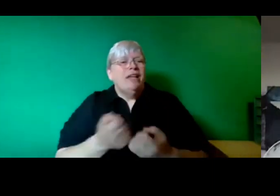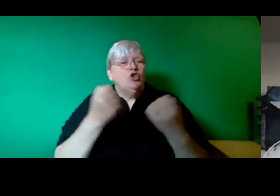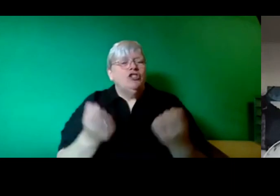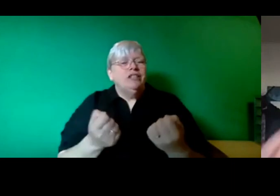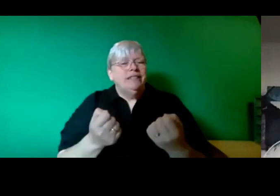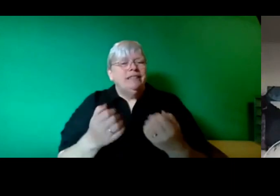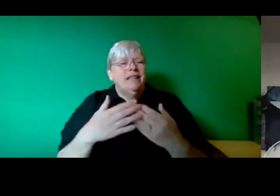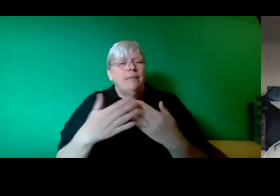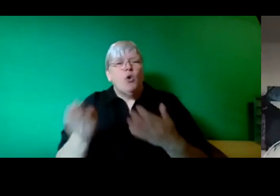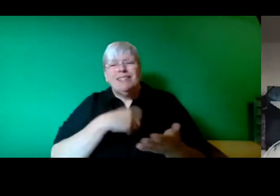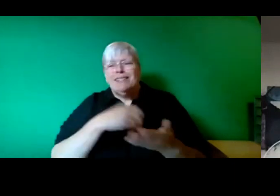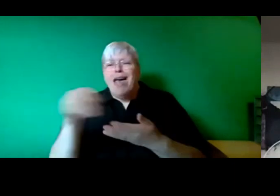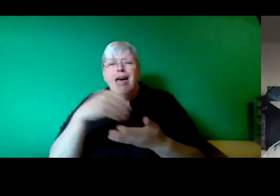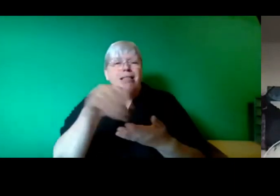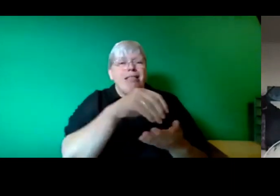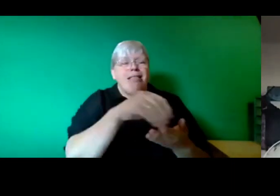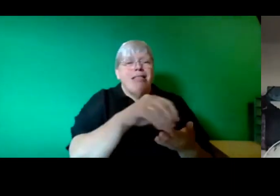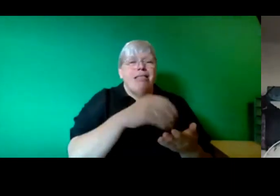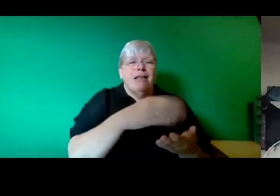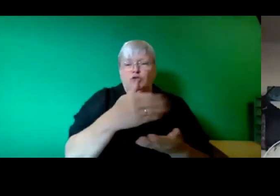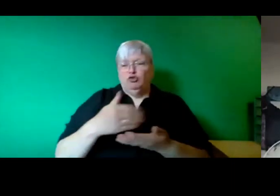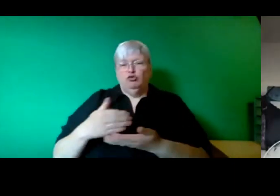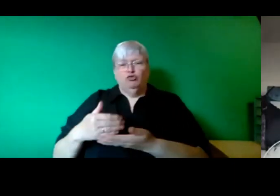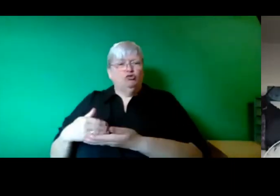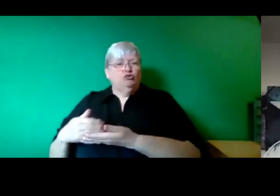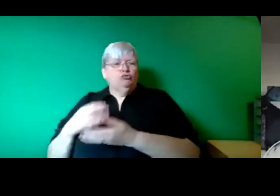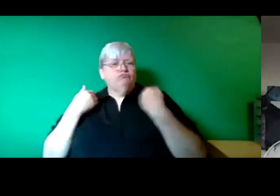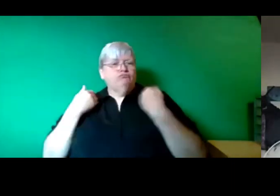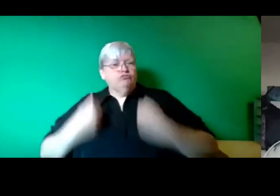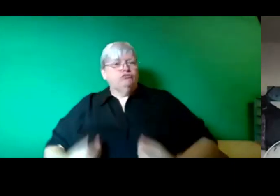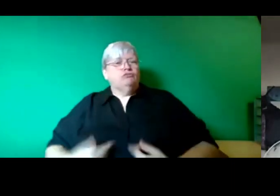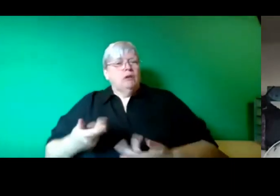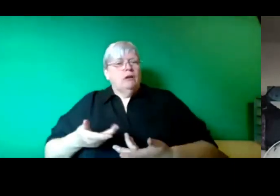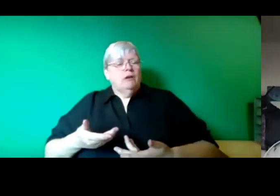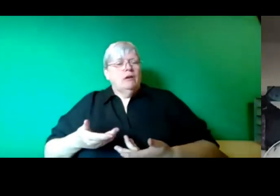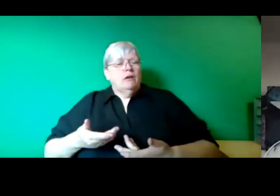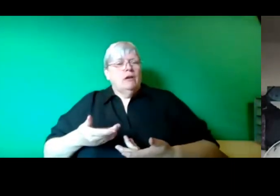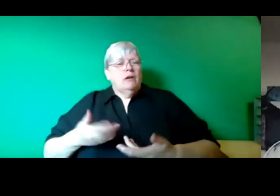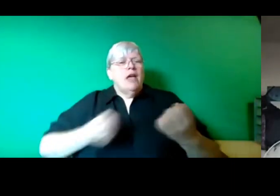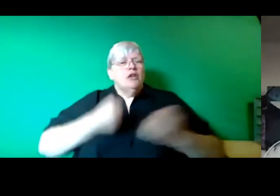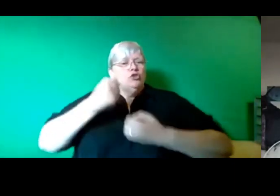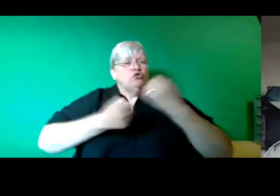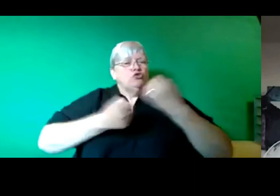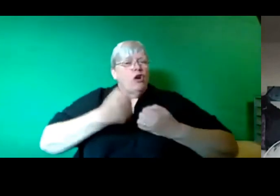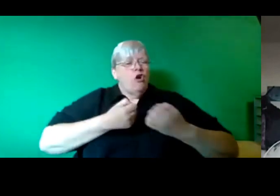the more revenues they create. %he struggle for public ownership is happening in Mexico,